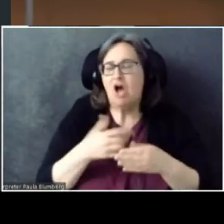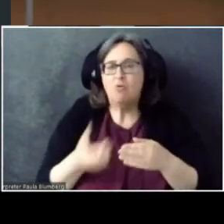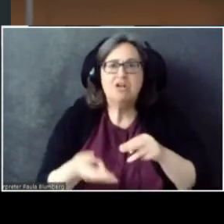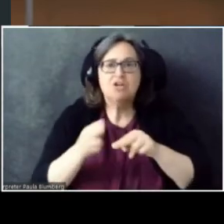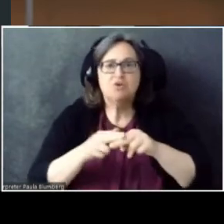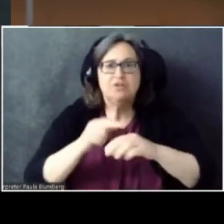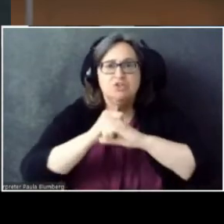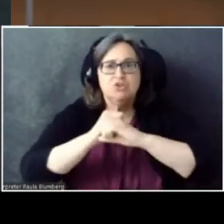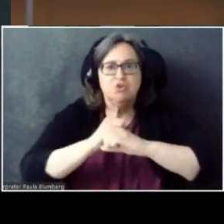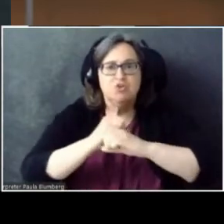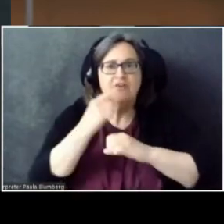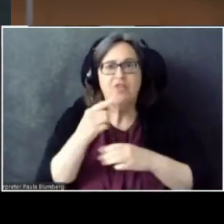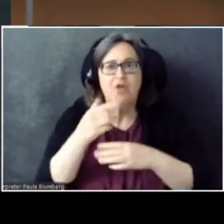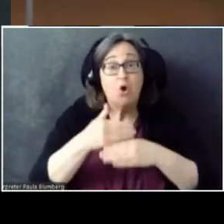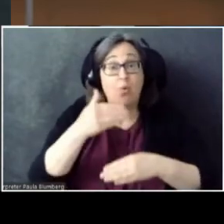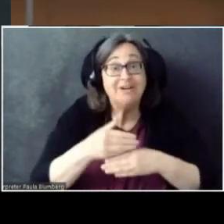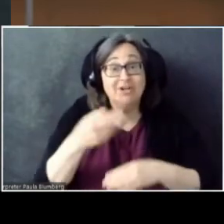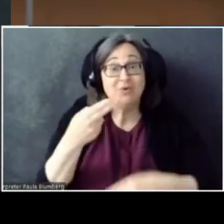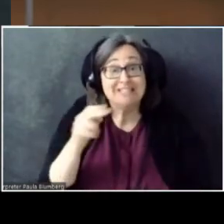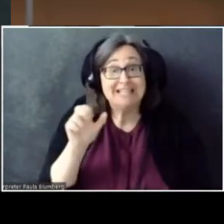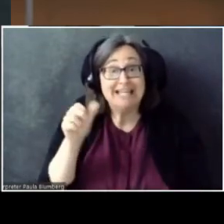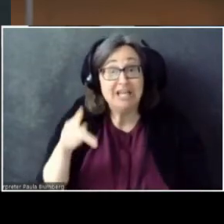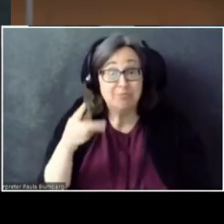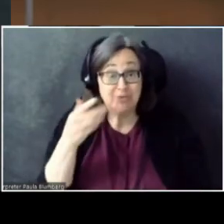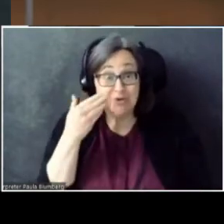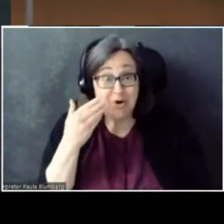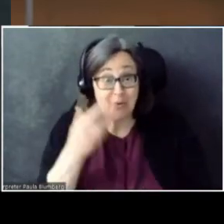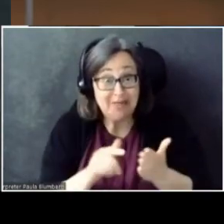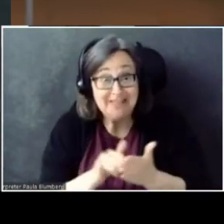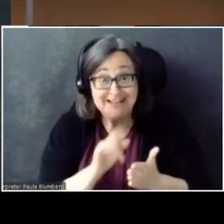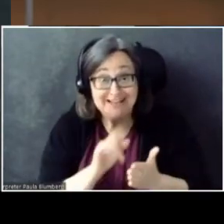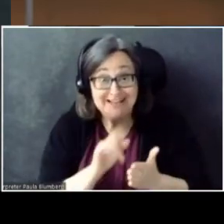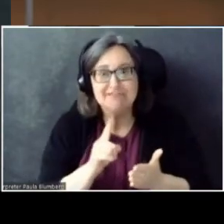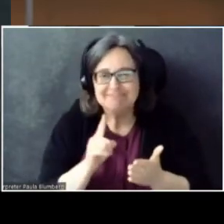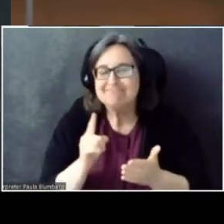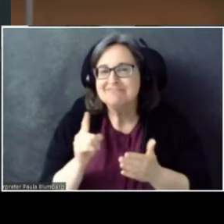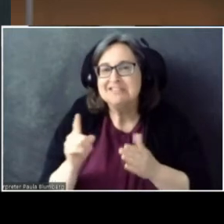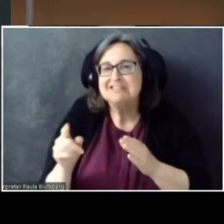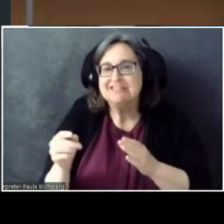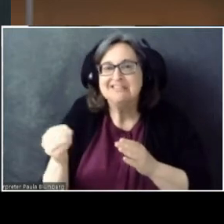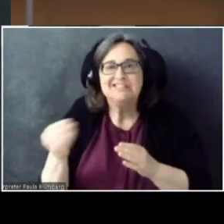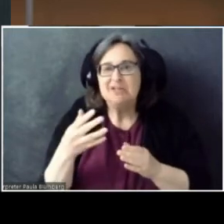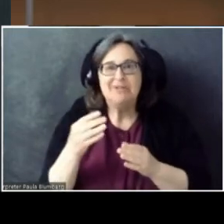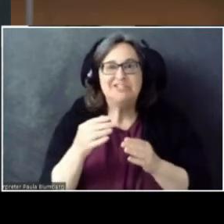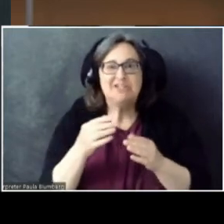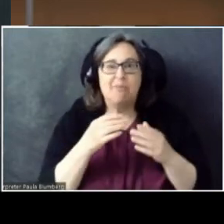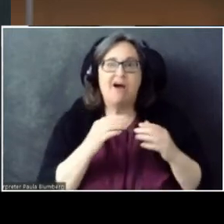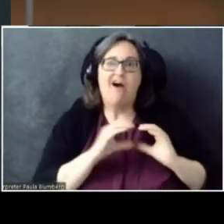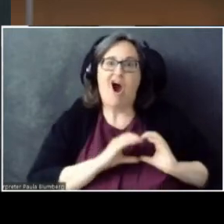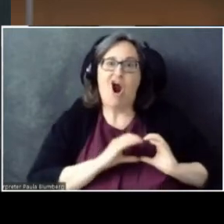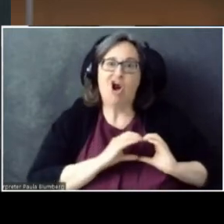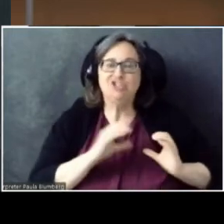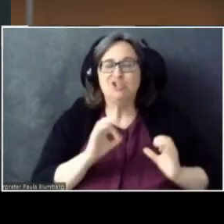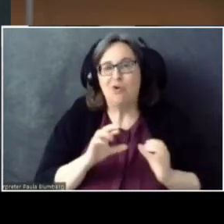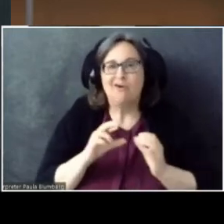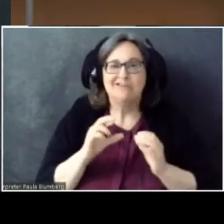If anyone knows what that is, send me some emojis or hearts right now. Seeing none...